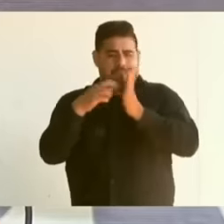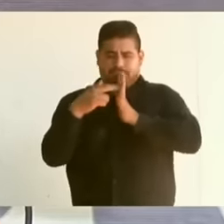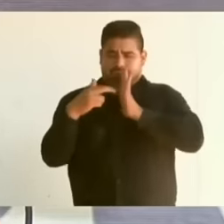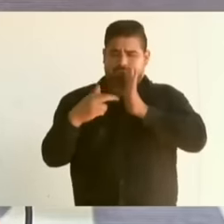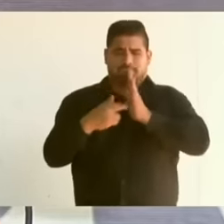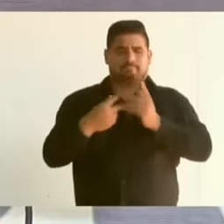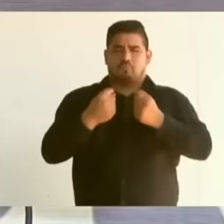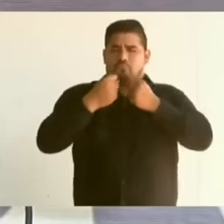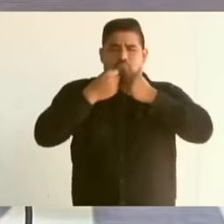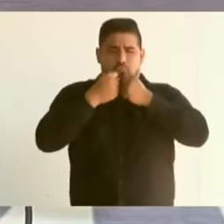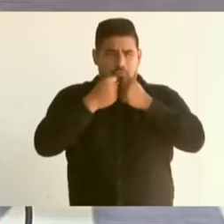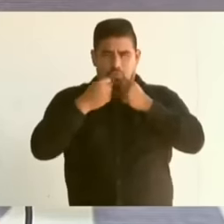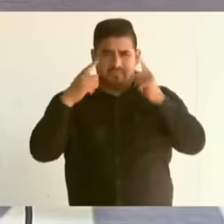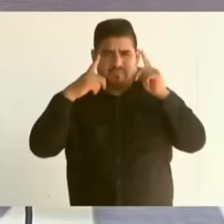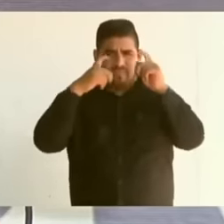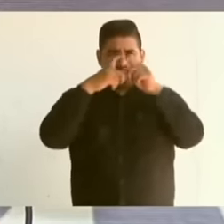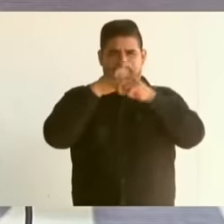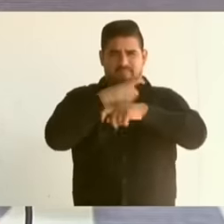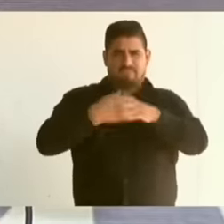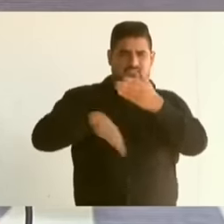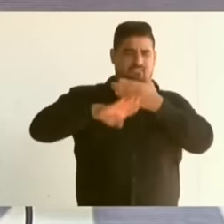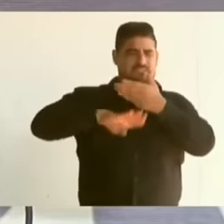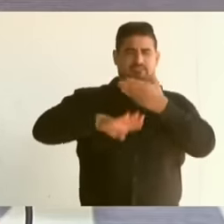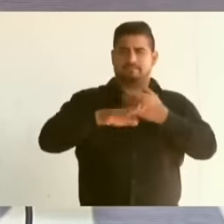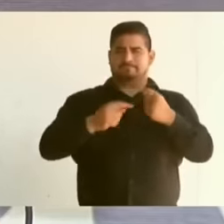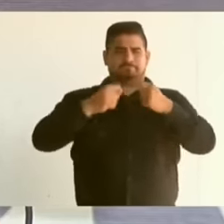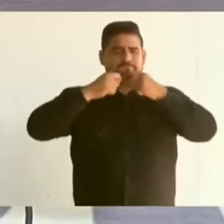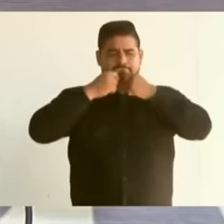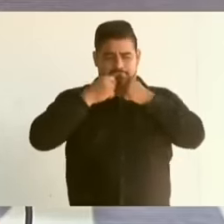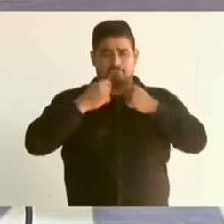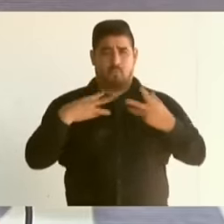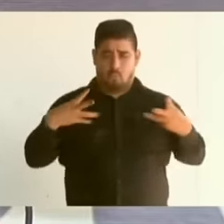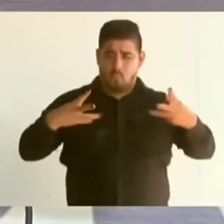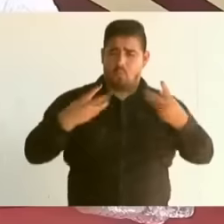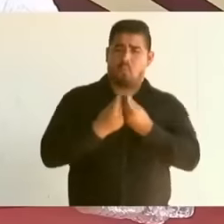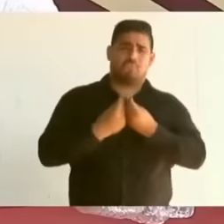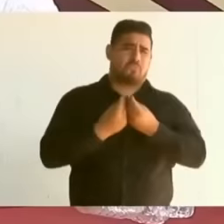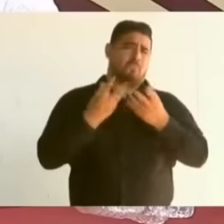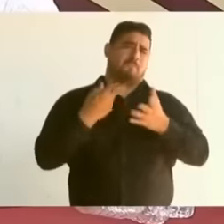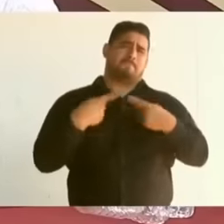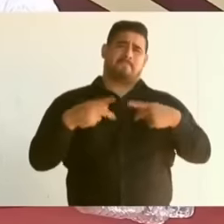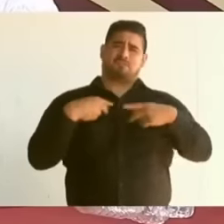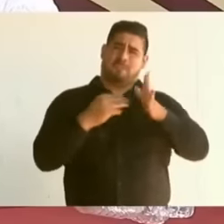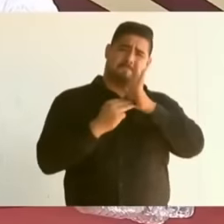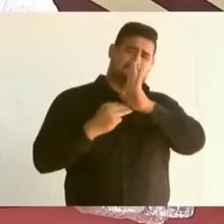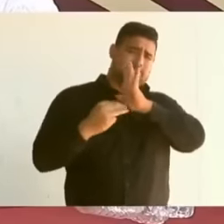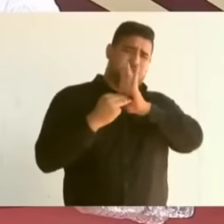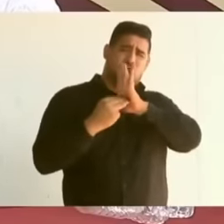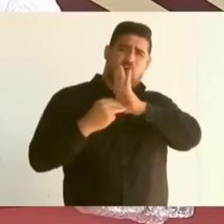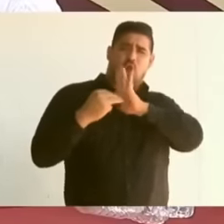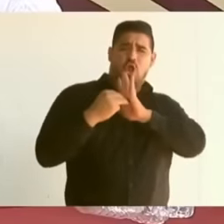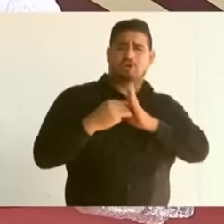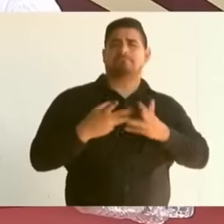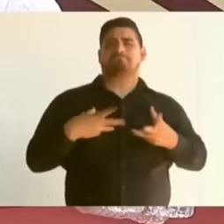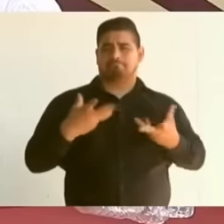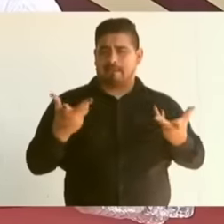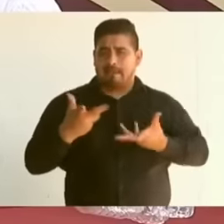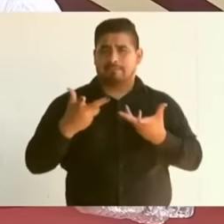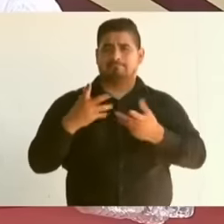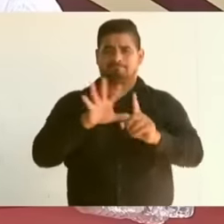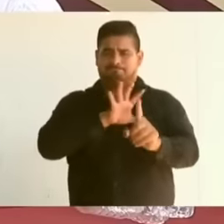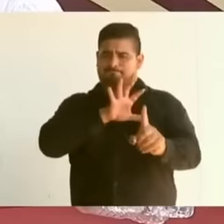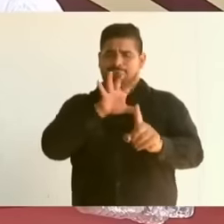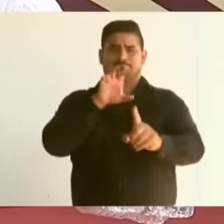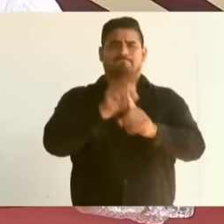the offensive together with millions has been. The most difficult thing has been achieved: the revolution of